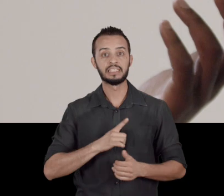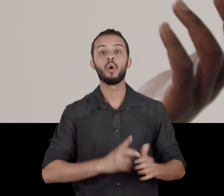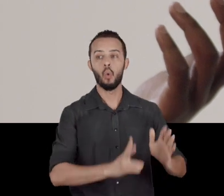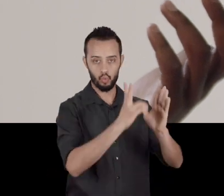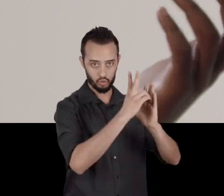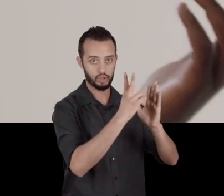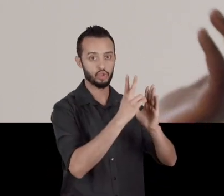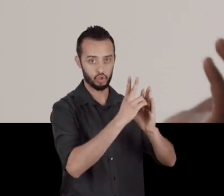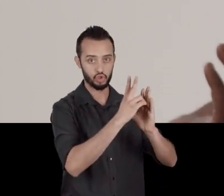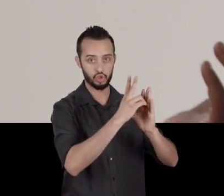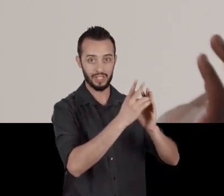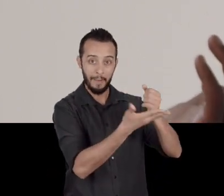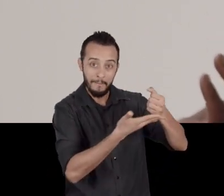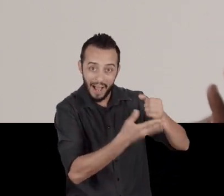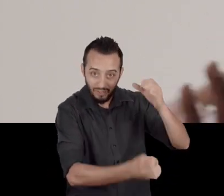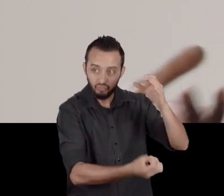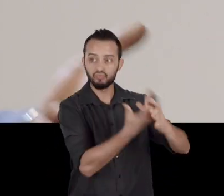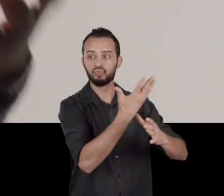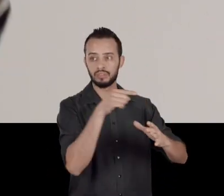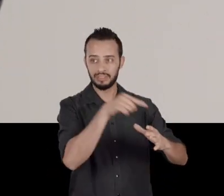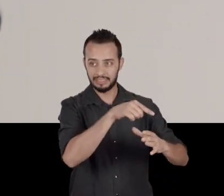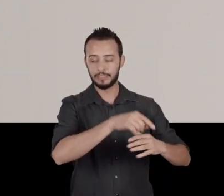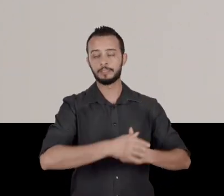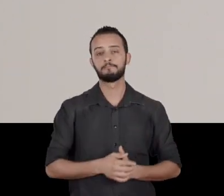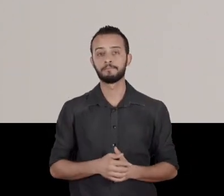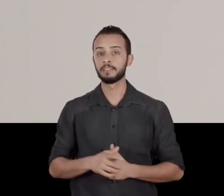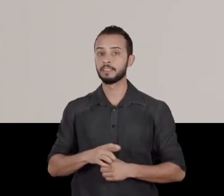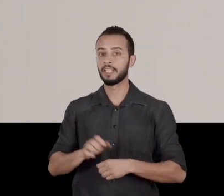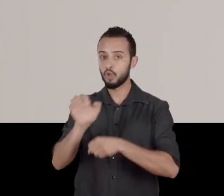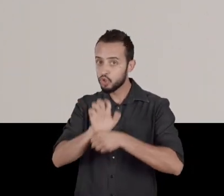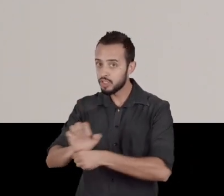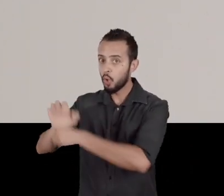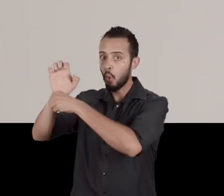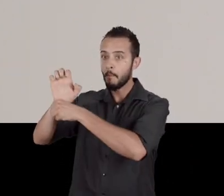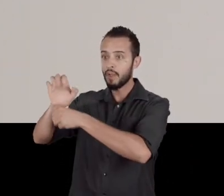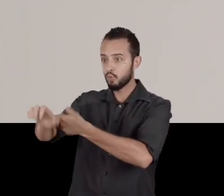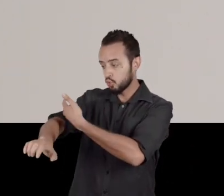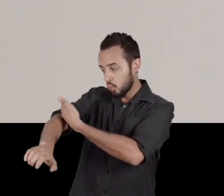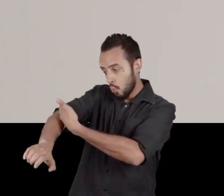which is an external designation, the Europeans who arrive are diverse: